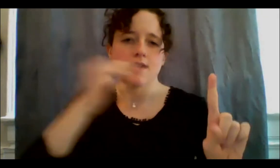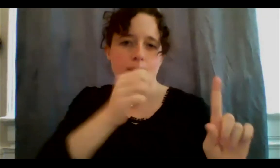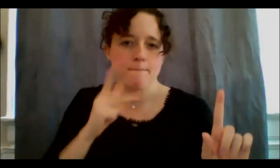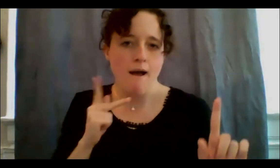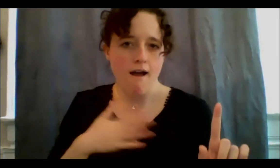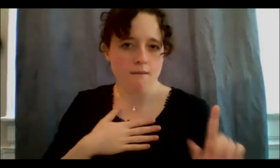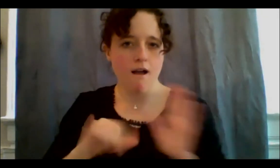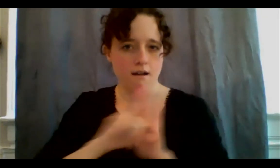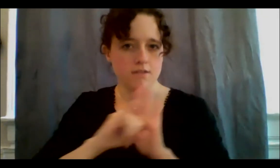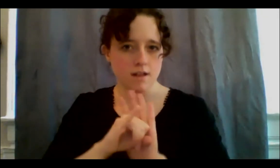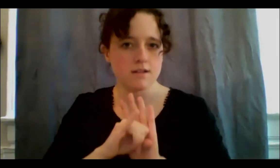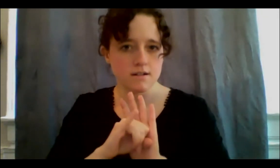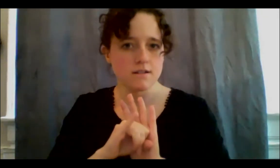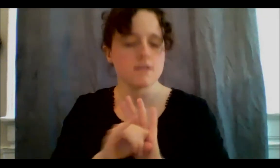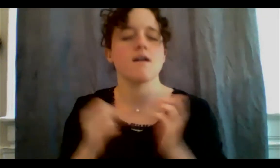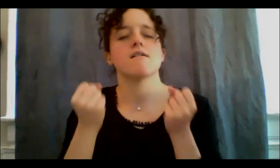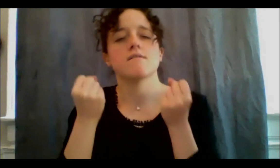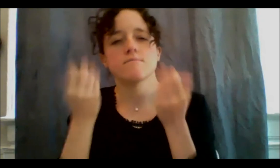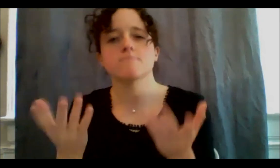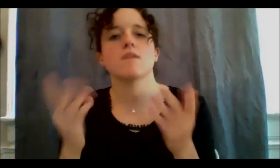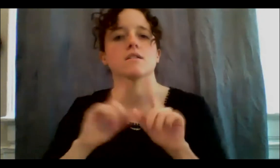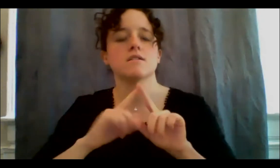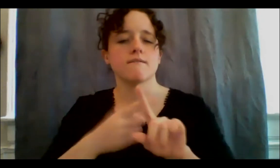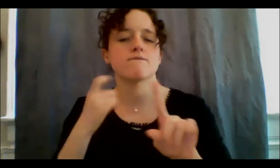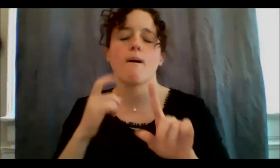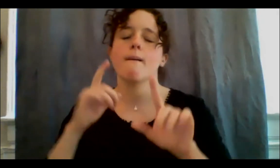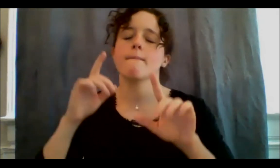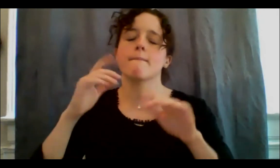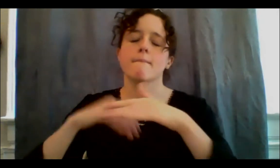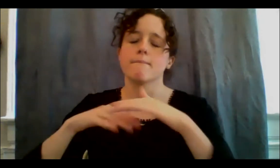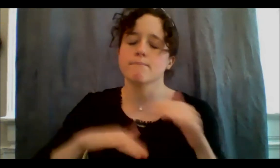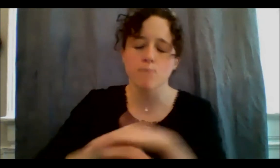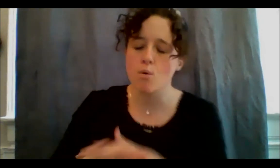from so many different places. I myself come from the north, I'm originally born